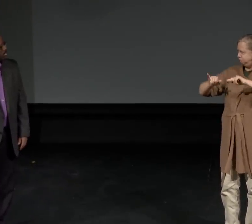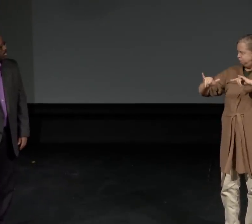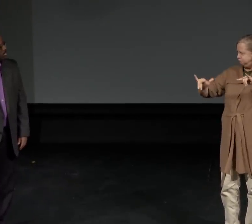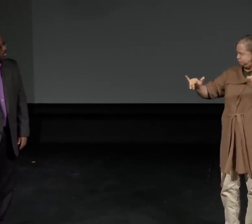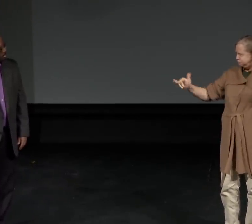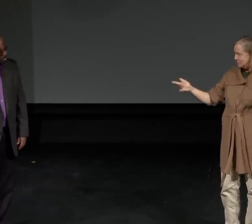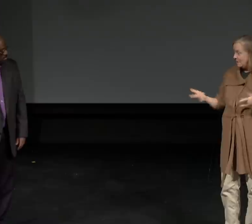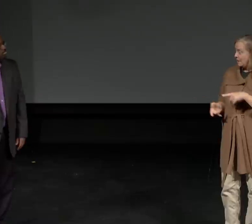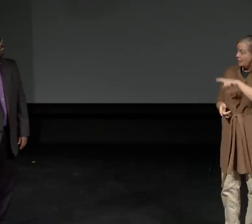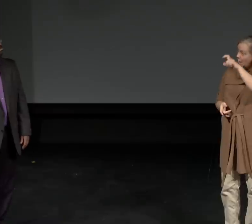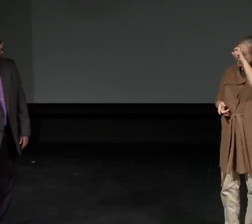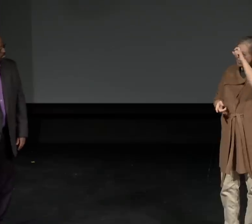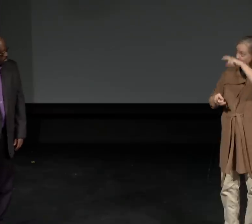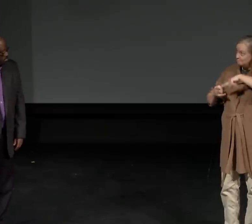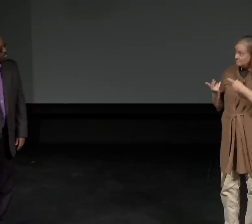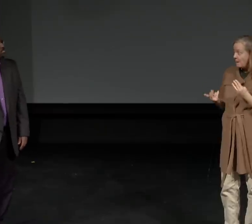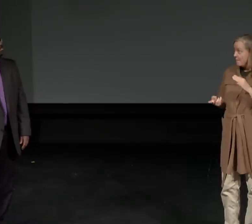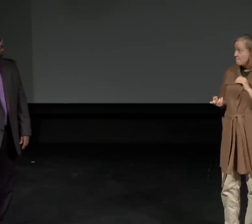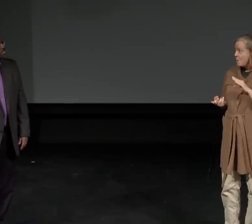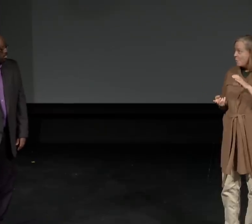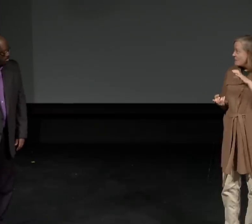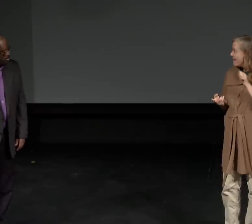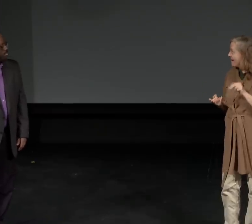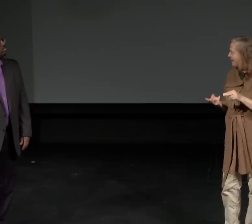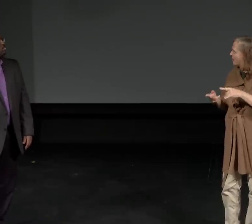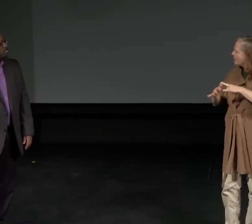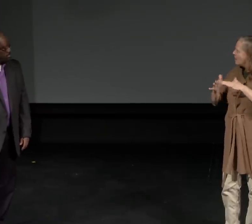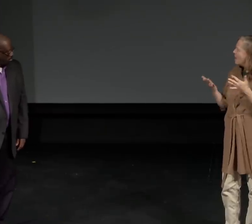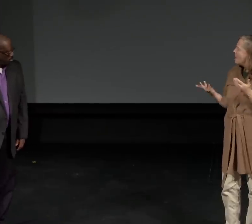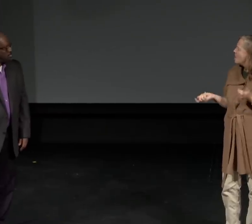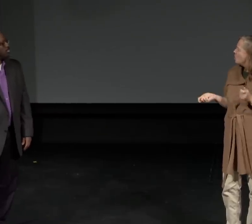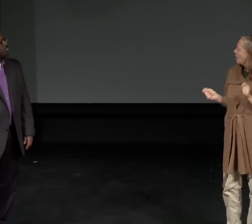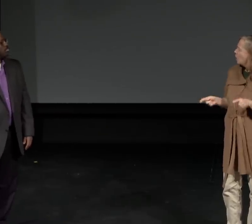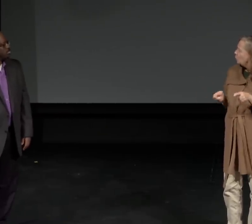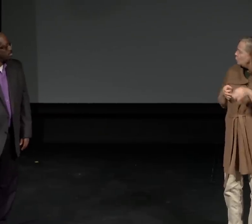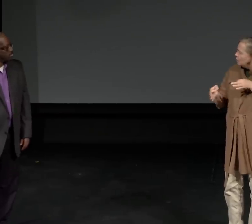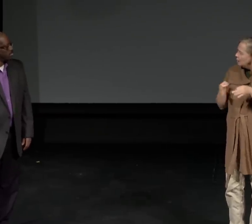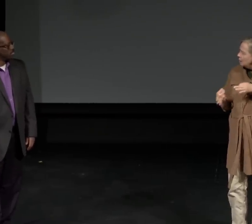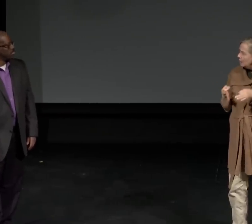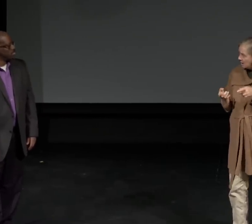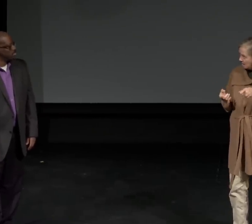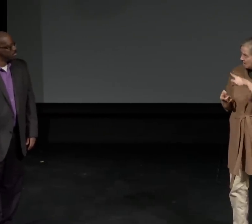I'm sure that Africa is a very diverse country. You have Egypt, you have Morocco.